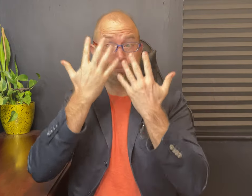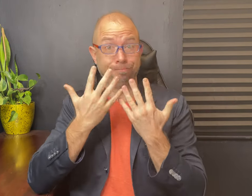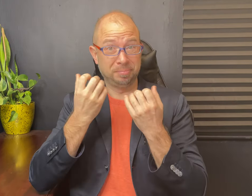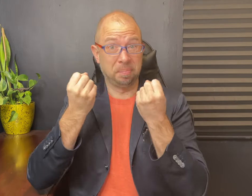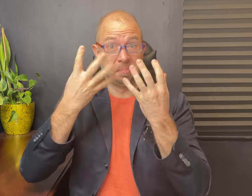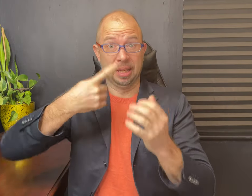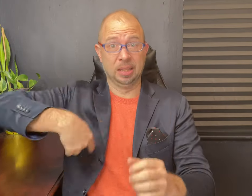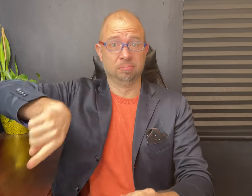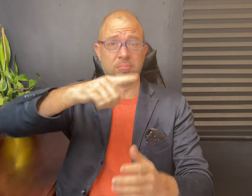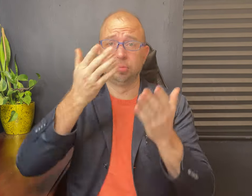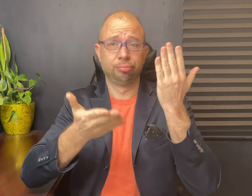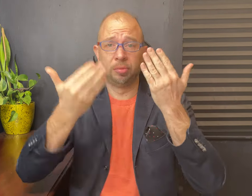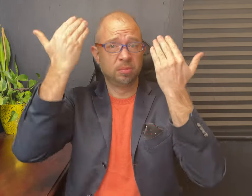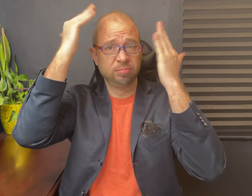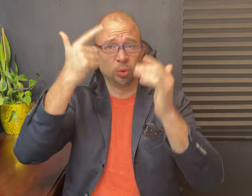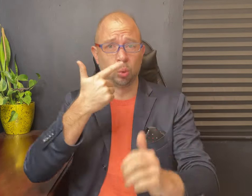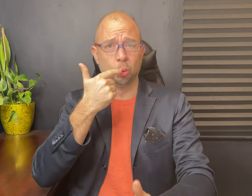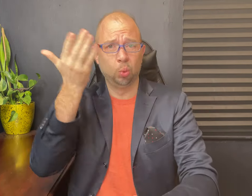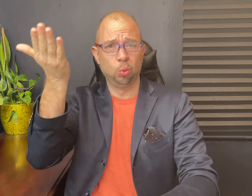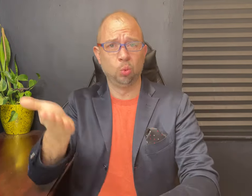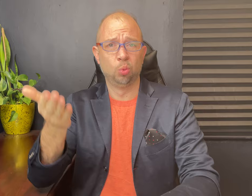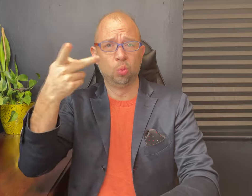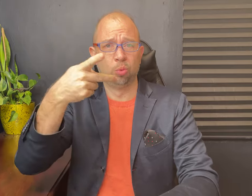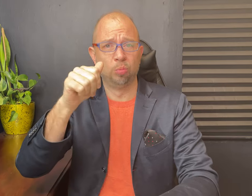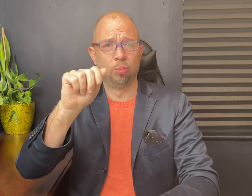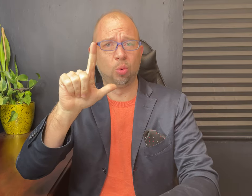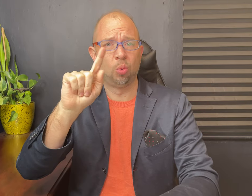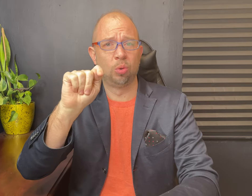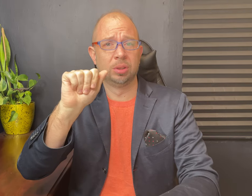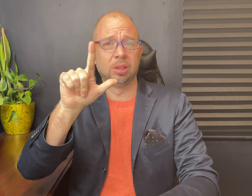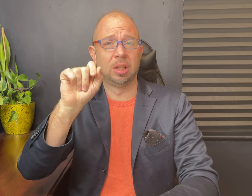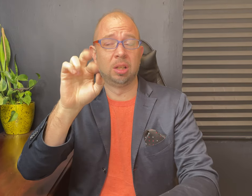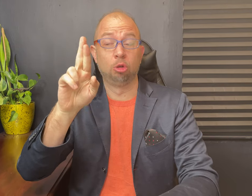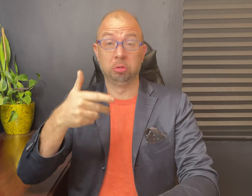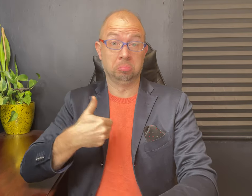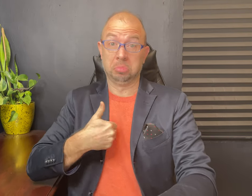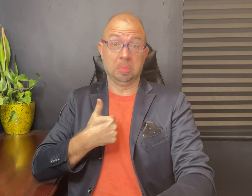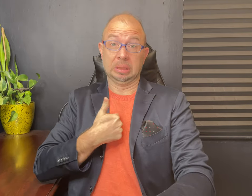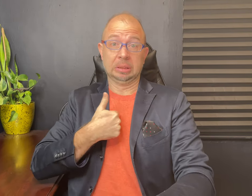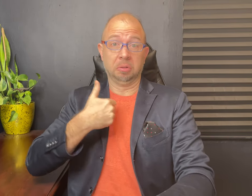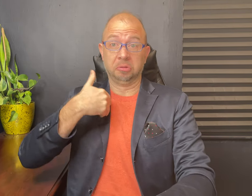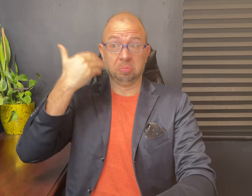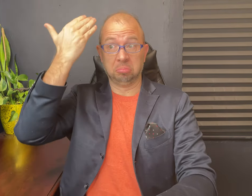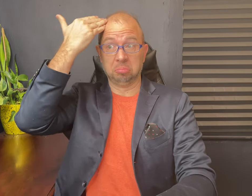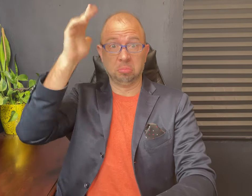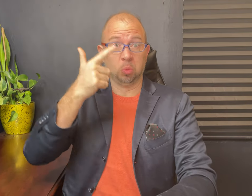Sadly, many of us are probably unaware of who he is and his contribution to us. I did not learn of